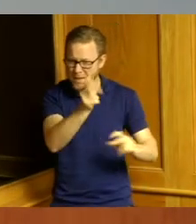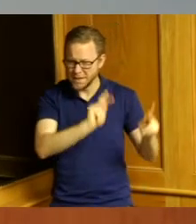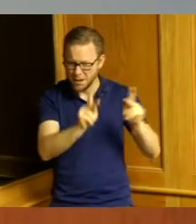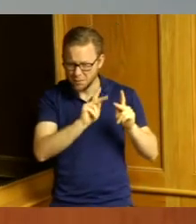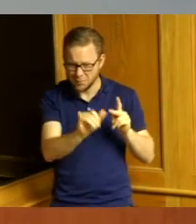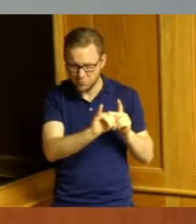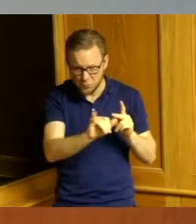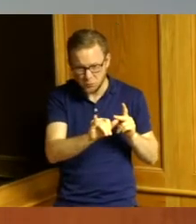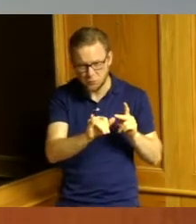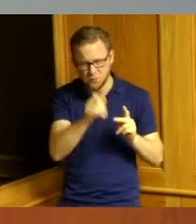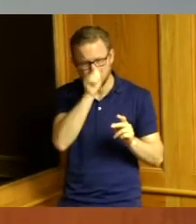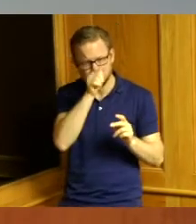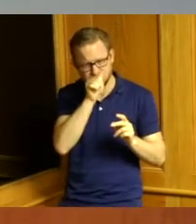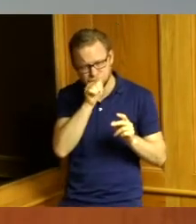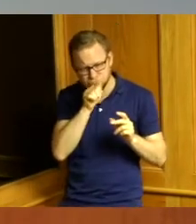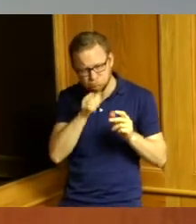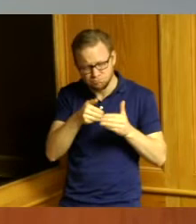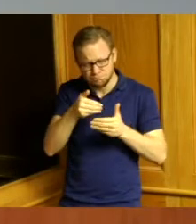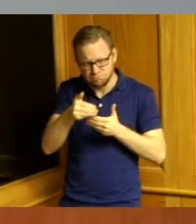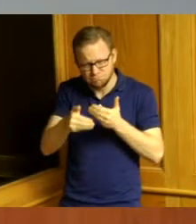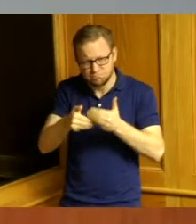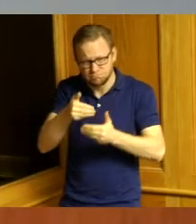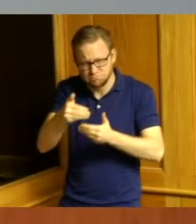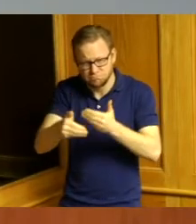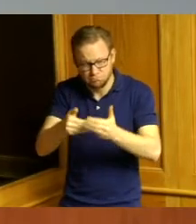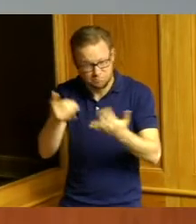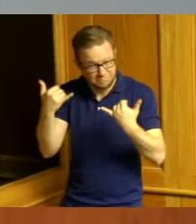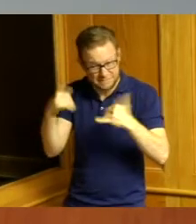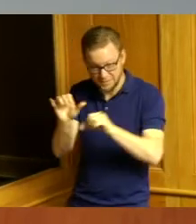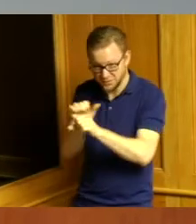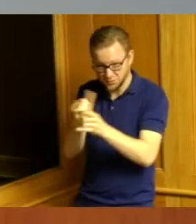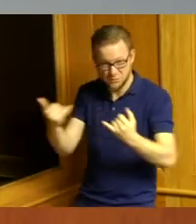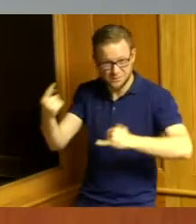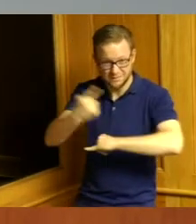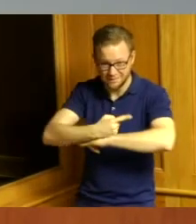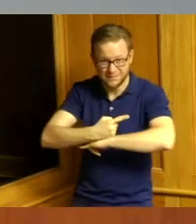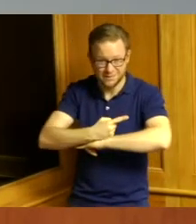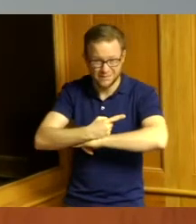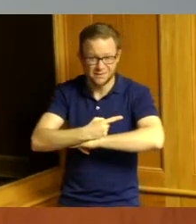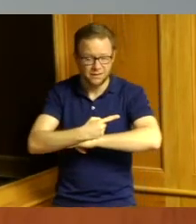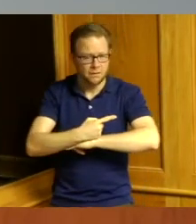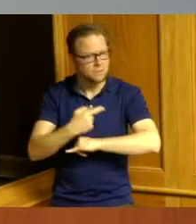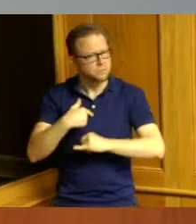we still continue to work on today so I appreciate being part of the resolution and the proclamation